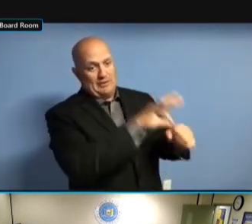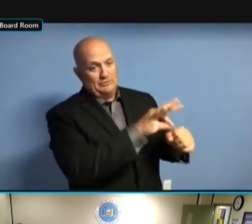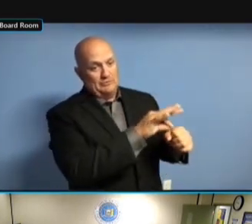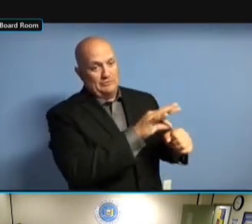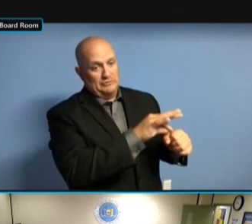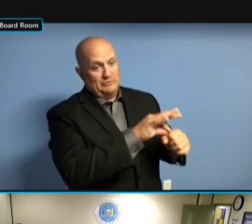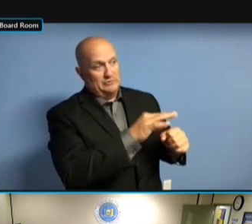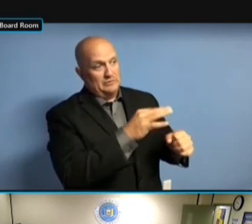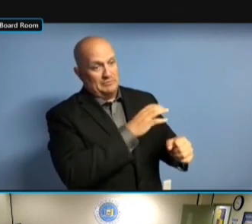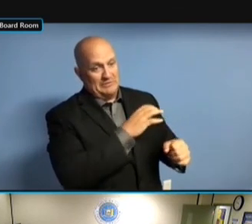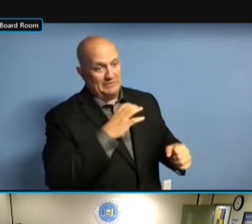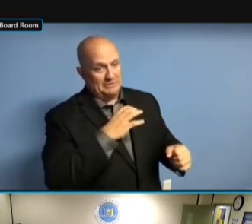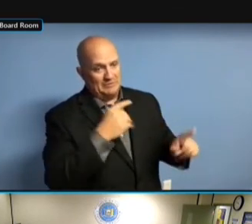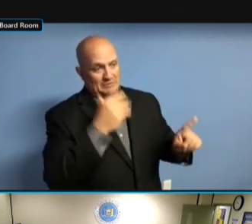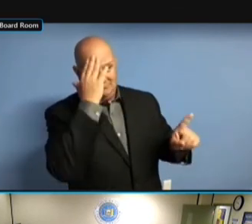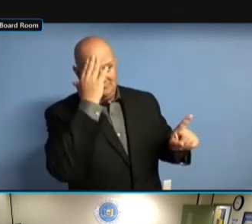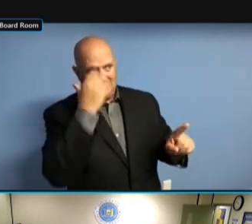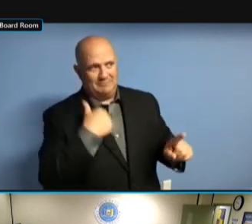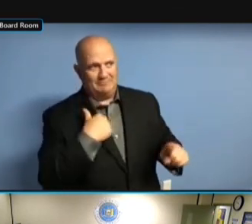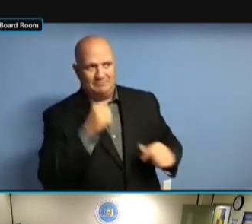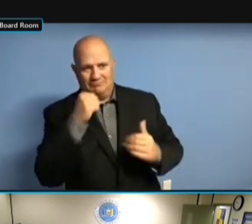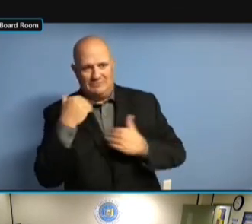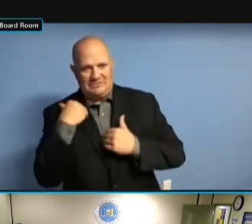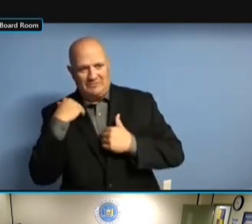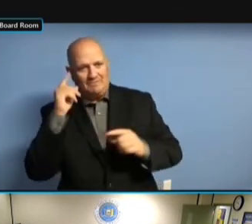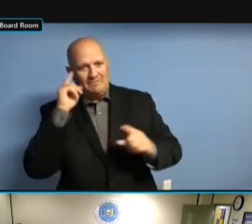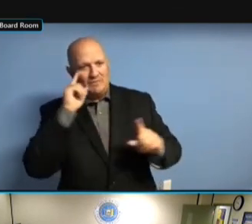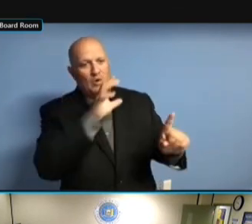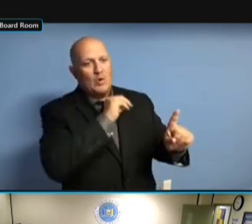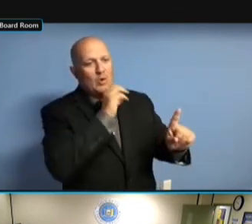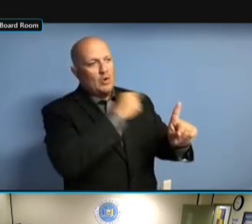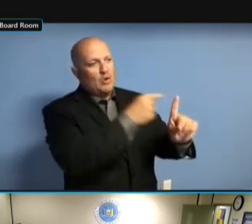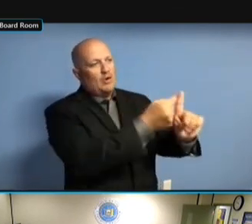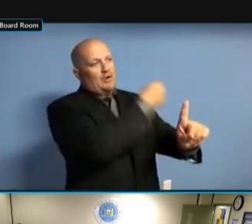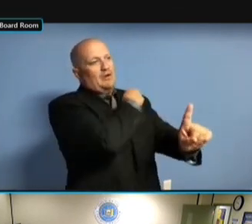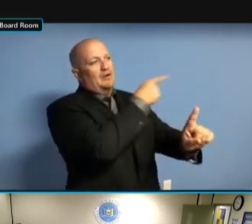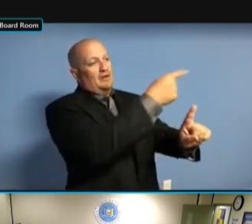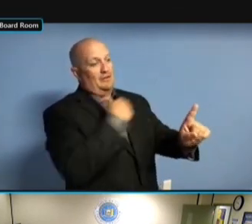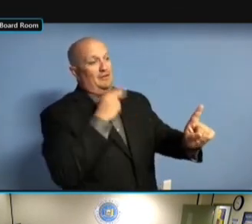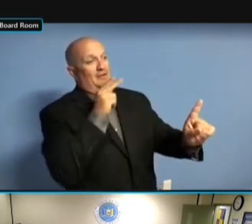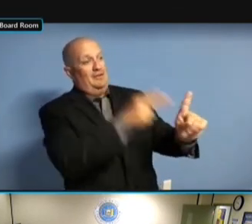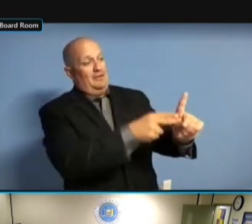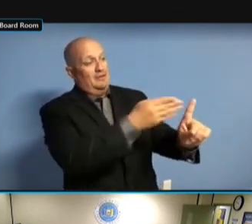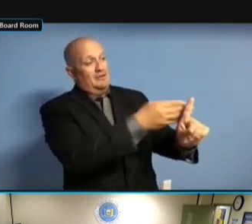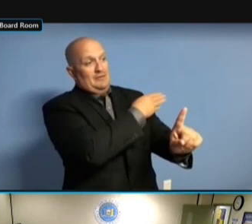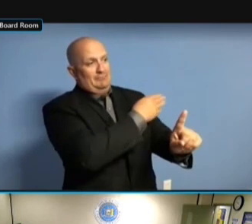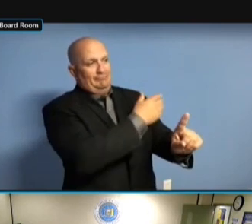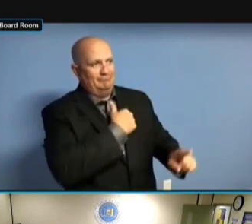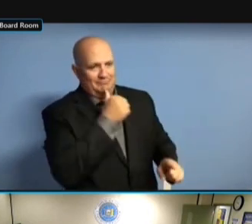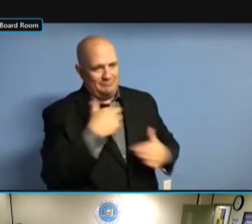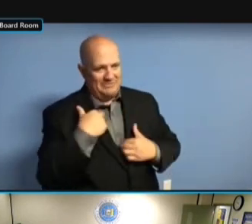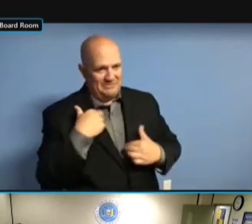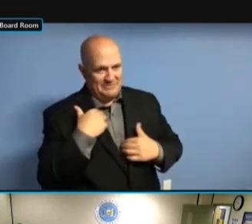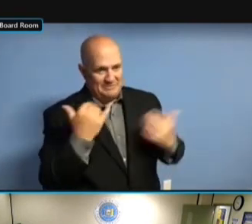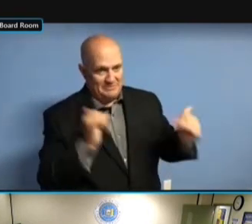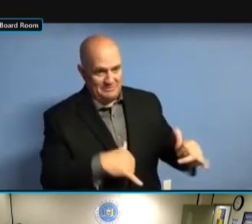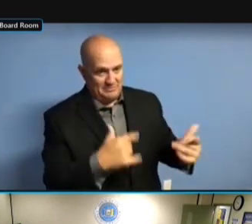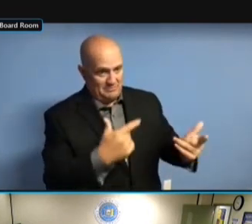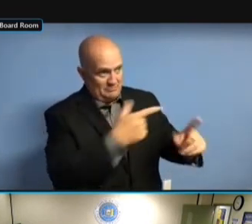KIND OF HAVE TO -- >> IF THE JOB WERE EASIER, IF THE JOB WERE EASIER, IF THE JOB WERE EASIER, [ IF THE JOB WERE EASIER, [ INAUDIBLE IF THE JOB WERE EASIER, . . >> I . >> I APPRECIATE . >> I APPRECIATE YOUR . >> I APPRECIATE YOUR EFFORTS. I APPRECIATE YOUR EFFORTS. I APPRECIATE YOUR EFFORTS. WE I APPRECIATE YOUR EFFORTS. WE WAITED I APPRECIATE YOUR EFFORTS. WE WAITED A I APPRECIATE YOUR EFFORTS. WE WAITED A LONG I APPRECIATE YOUR EFFORTS. WE WAITED A LONG TIME I APPRECIATE YOUR EFFORTS. WE WAITED A LONG TIME TO I APPRECIATE YOUR EFFORTS. WE WAITED A LONG TIME TO HAVE WE WAITED A LONG TIME TO HAVE WE WAITED A LONG TIME TO HAVE SOMEBODY WE WAITED A LONG TIME TO HAVE SOMEBODY TAKE WE WAITED A LONG TIME TO HAVE SOMEBODY TAKE AN WE WAITED A LONG TIME TO HAVE SOMEBODY TAKE AN INTEREST WE WAITED A LONG TIME TO HAVE SOMEBODY TAKE AN INTEREST IN SOMEBODY TAKE AN INTEREST IN SOMEBODY TAKE AN INTEREST IN THIS SOMEBODY TAKE AN INTEREST IN THIS AGAIN, SOMEBODY TAKE AN INTEREST IN THIS AGAIN, WE'RE SOMEBODY TAKE AN INTEREST IN THIS AGAIN, WE'RE GLAD SOMEBODY TAKE AN INTEREST IN THIS AGAIN, WE'RE GLAD YOU'RE THIS AGAIN, WE'RE GLAD YOU'RE THIS AGAIN, WE'RE GLAD YOU'RE DOING